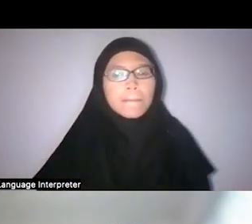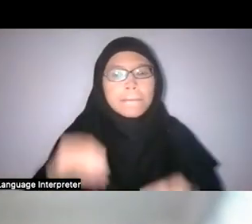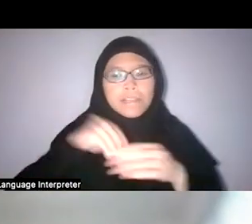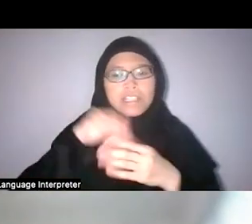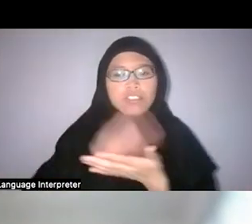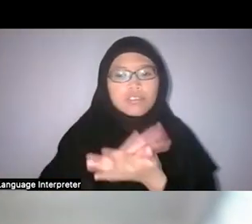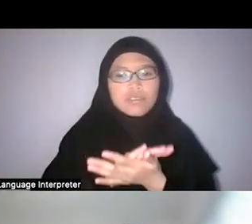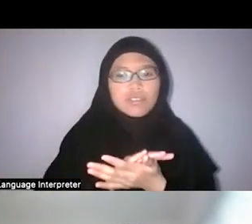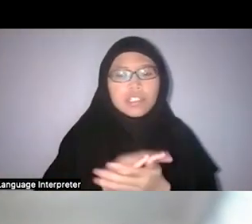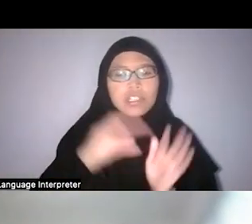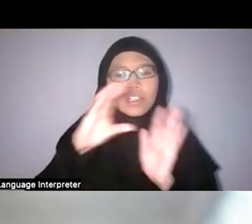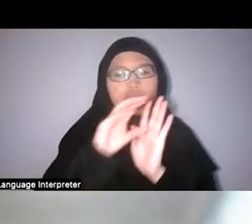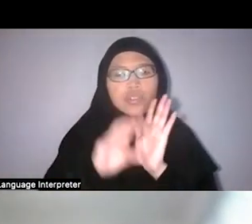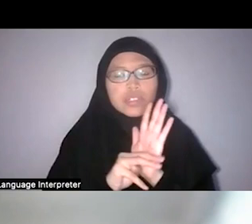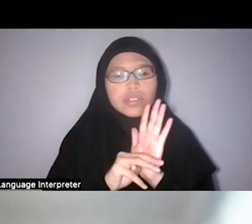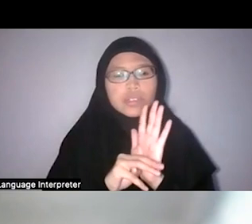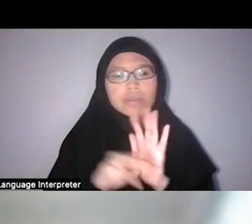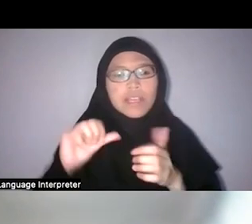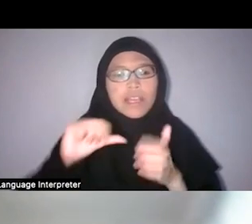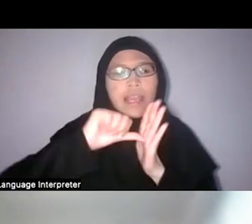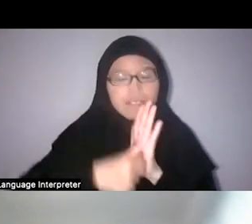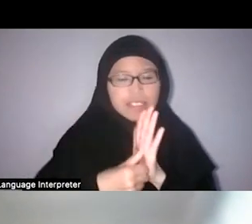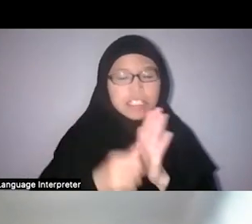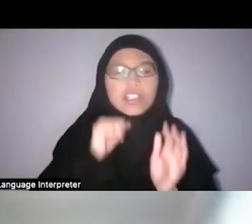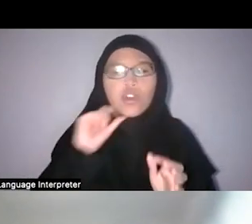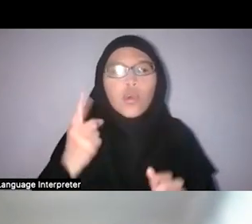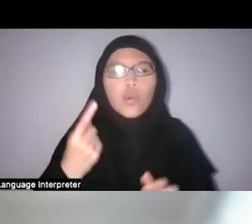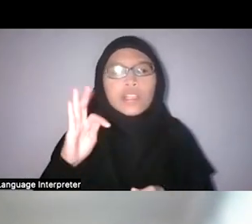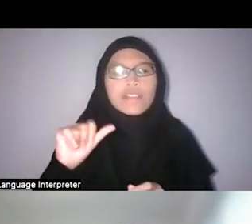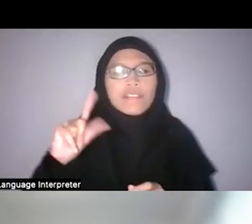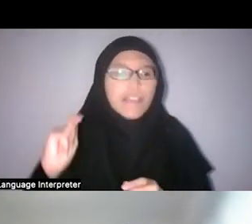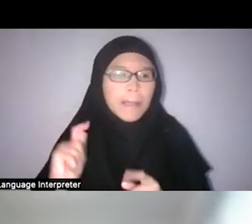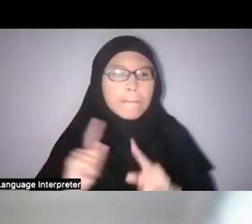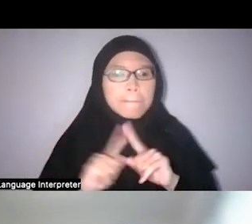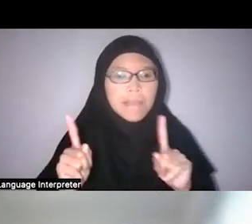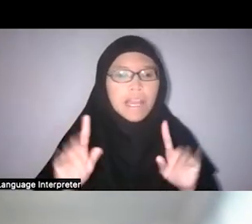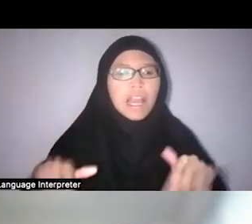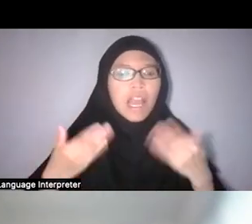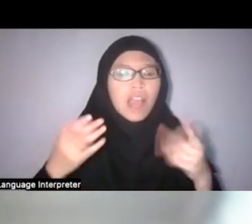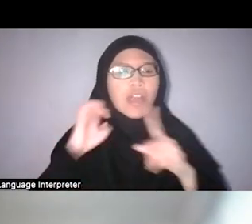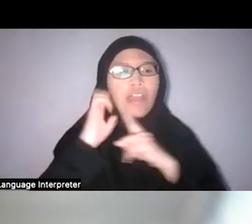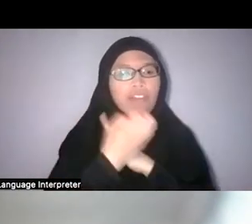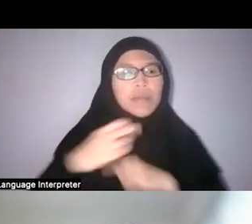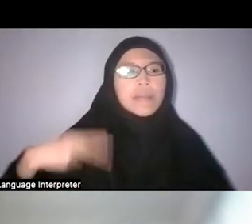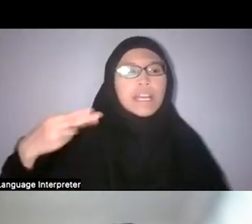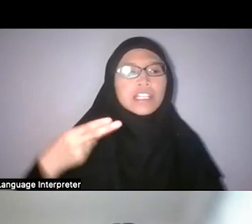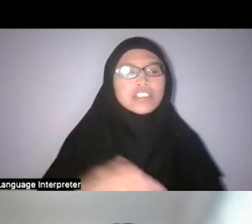a curriculum that emphasises not just the facts but also how environmental history was crafted.